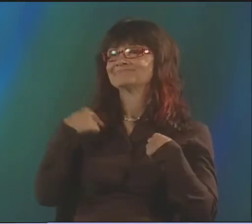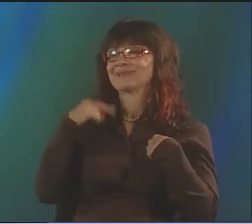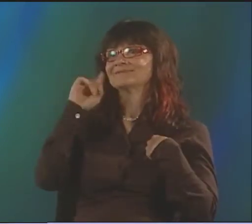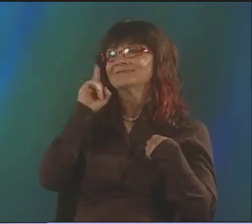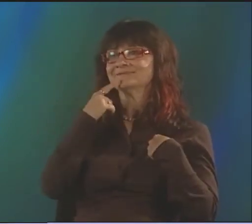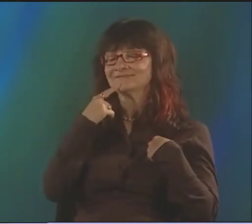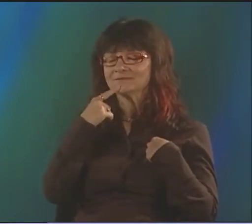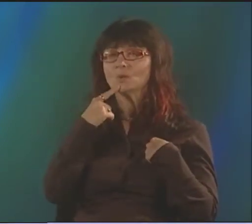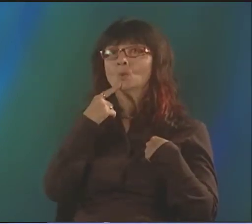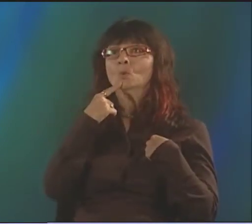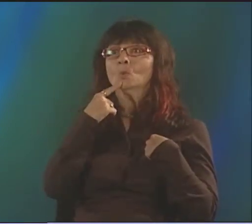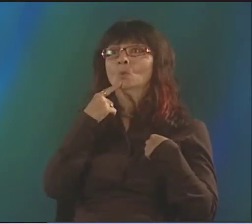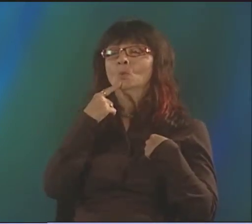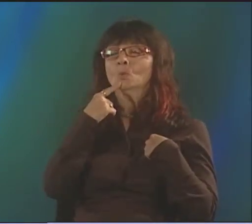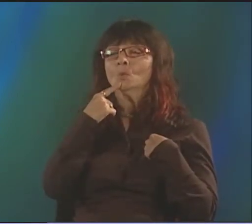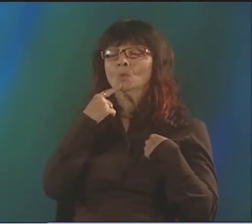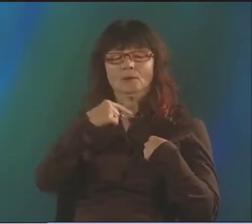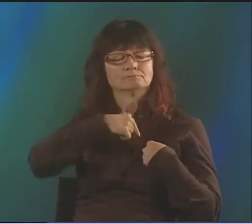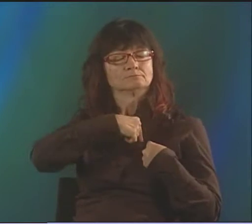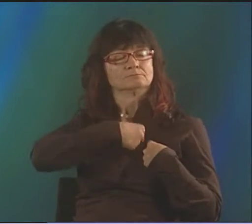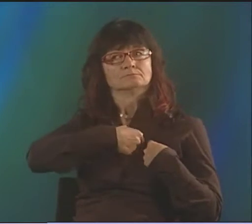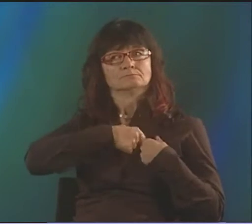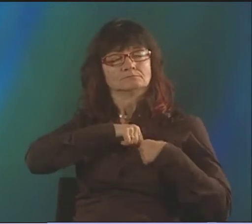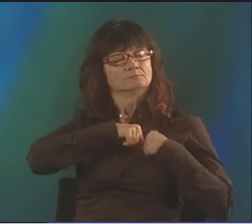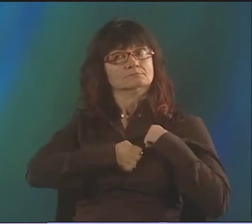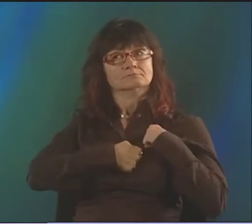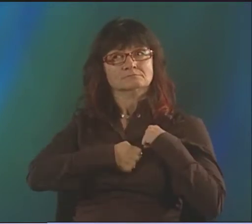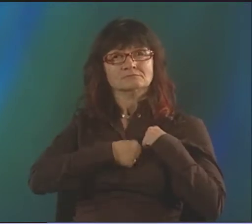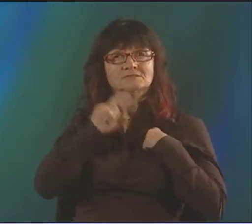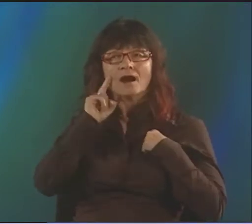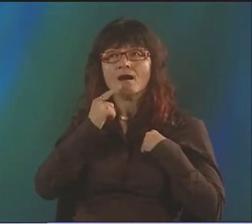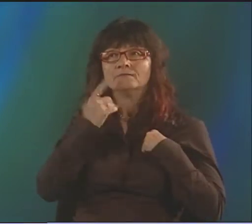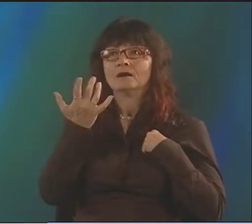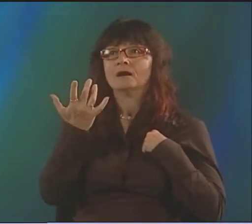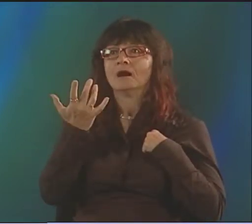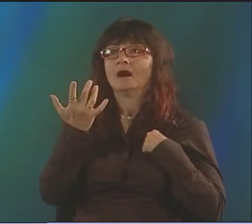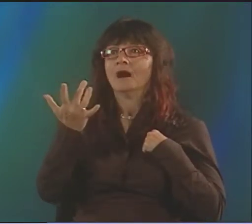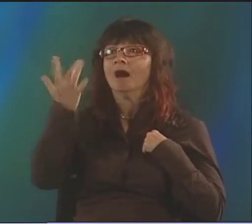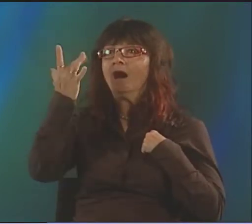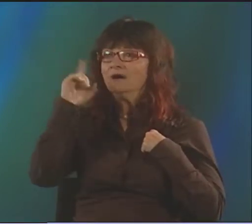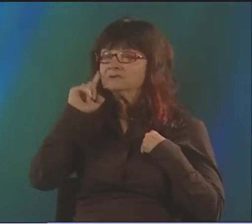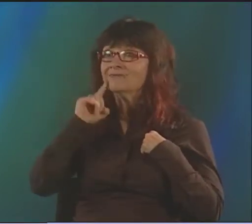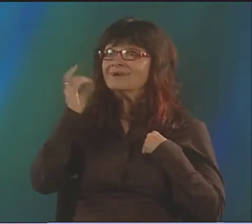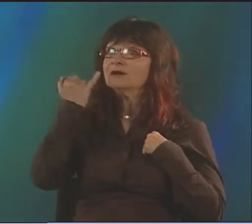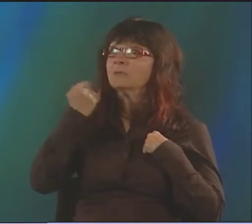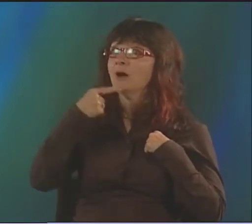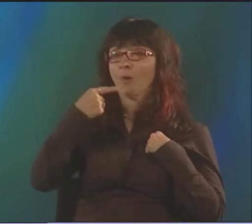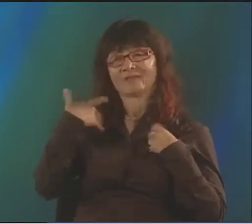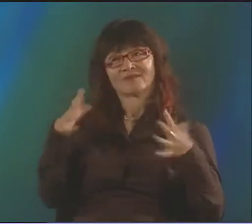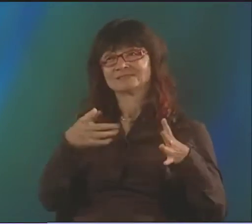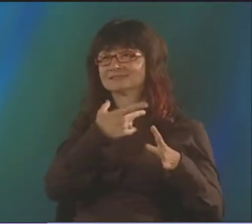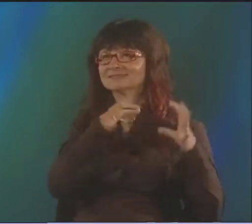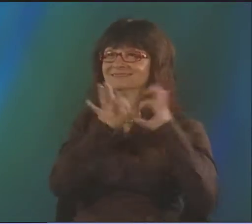YOU'RE DEAF. AIN'T GONNA WORK." THAT JUST TORE ME APART, HONESTLY. I JUST FELT LIKE IF I'D BEEN HEARING,